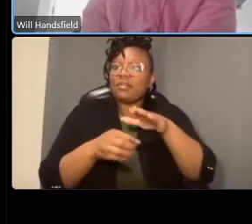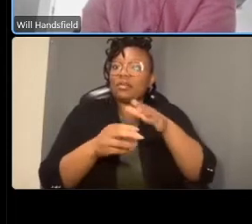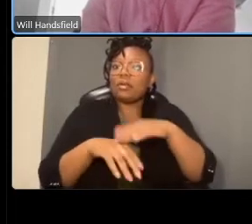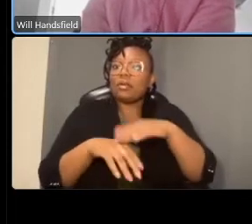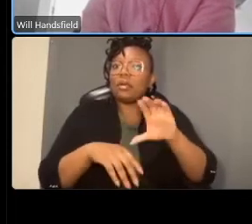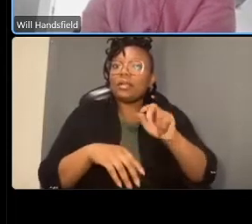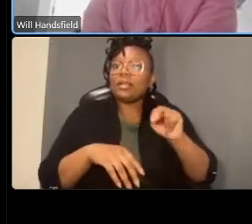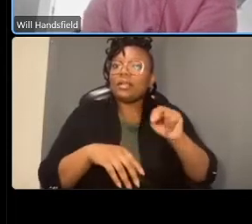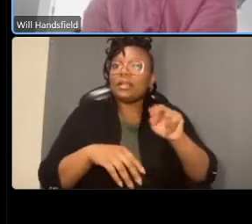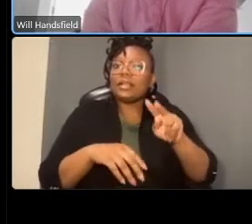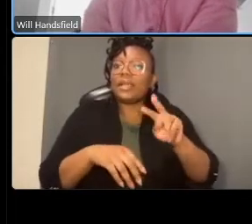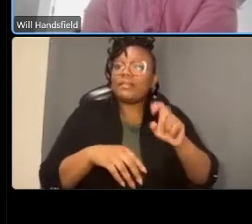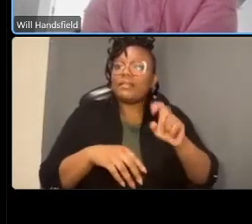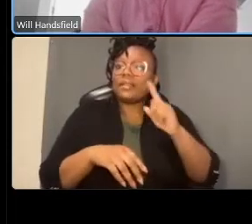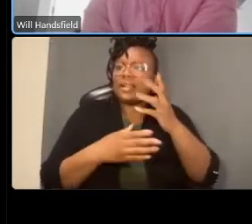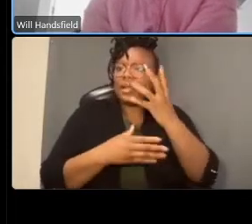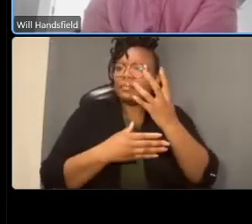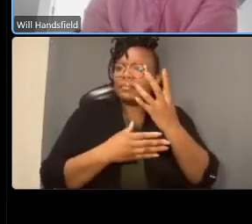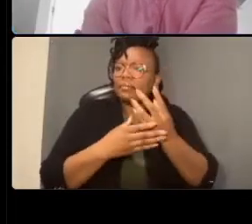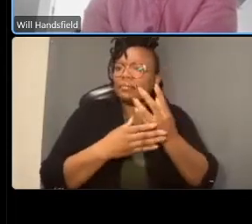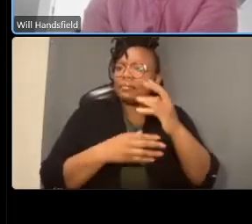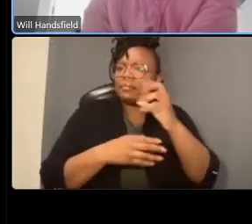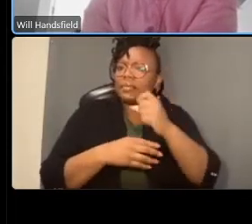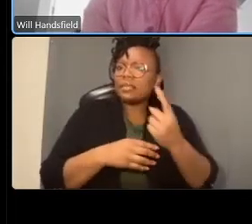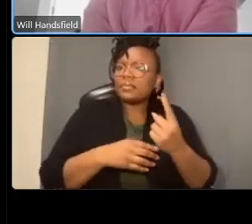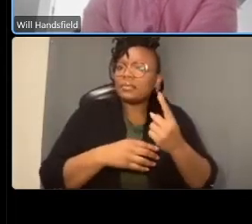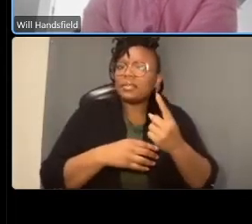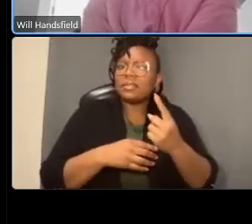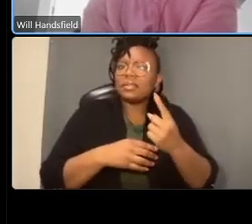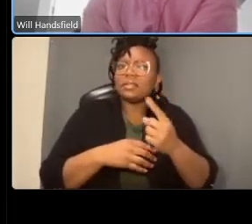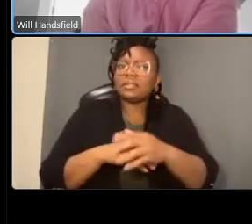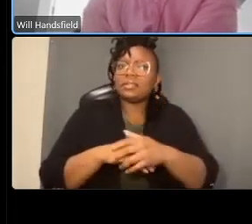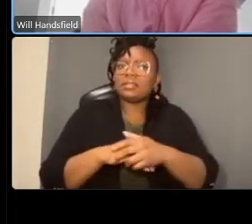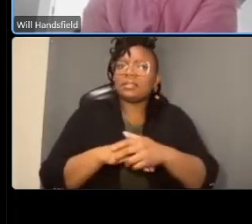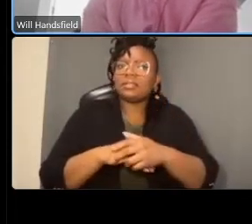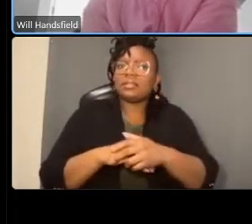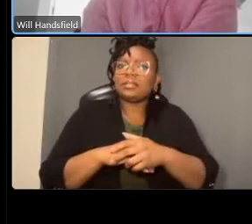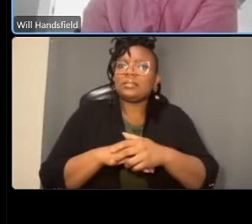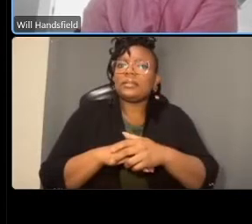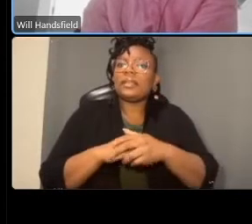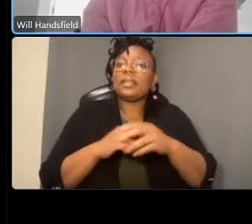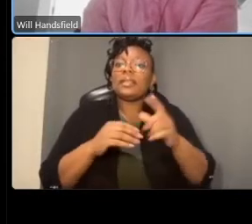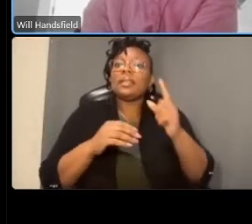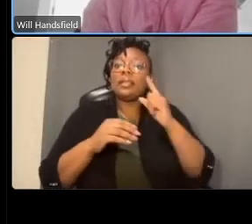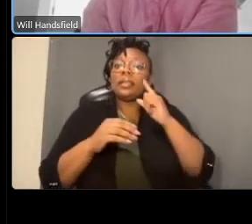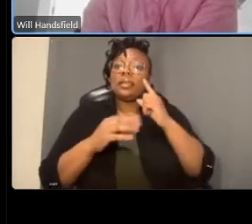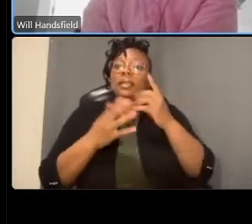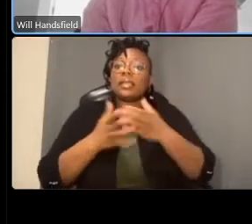fine with the laws in general when we plan for protected by facilities we get significantly